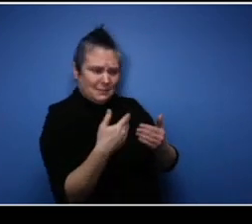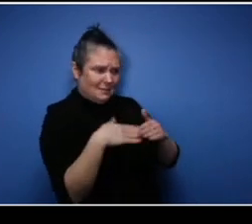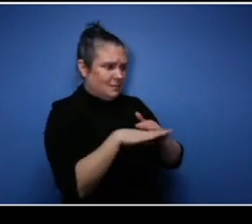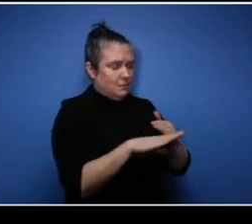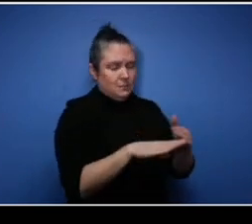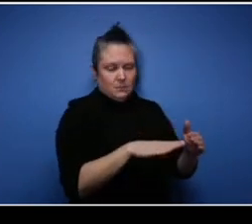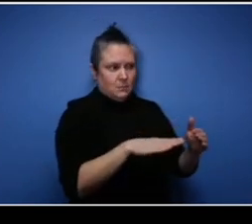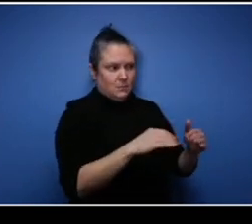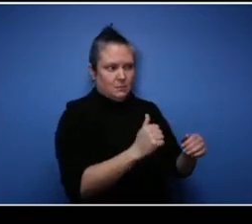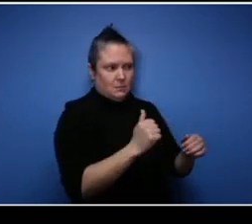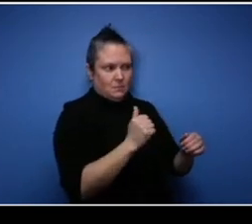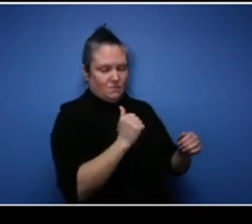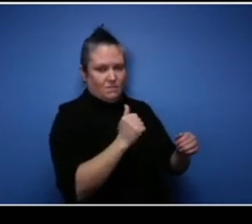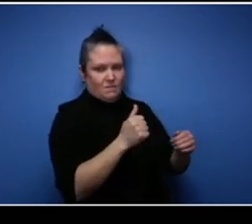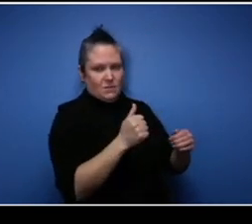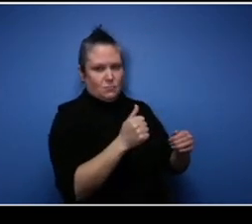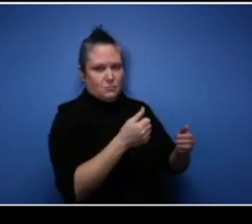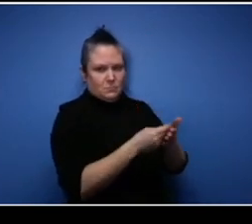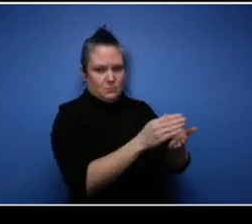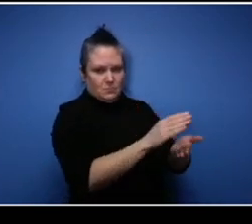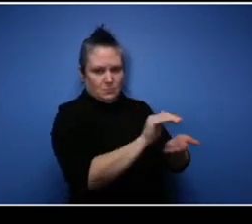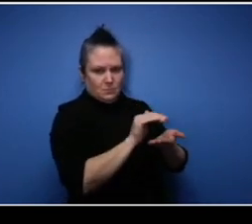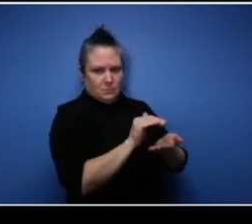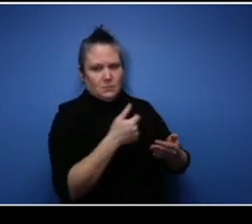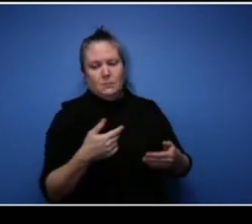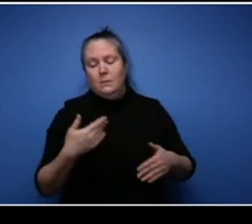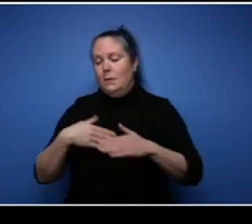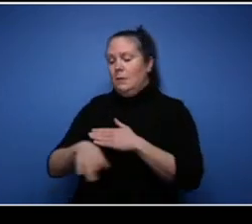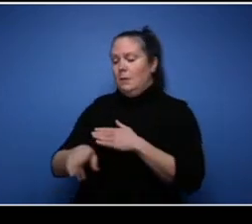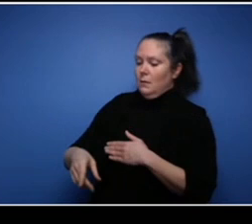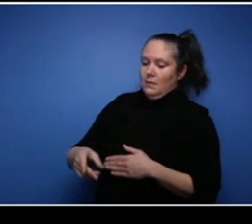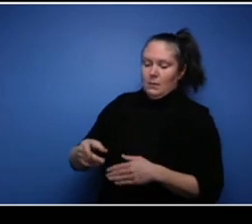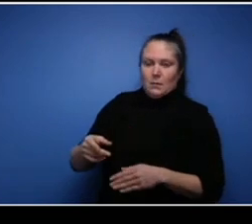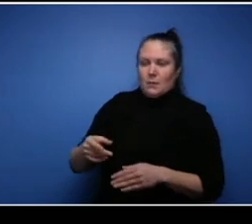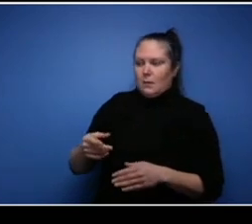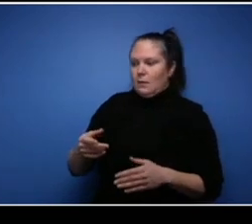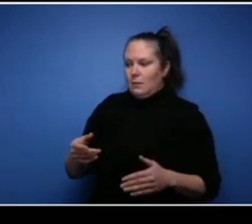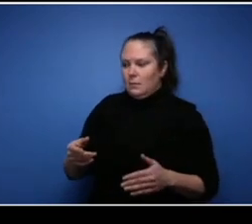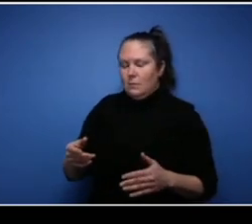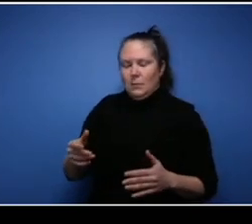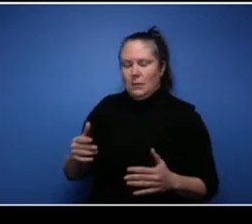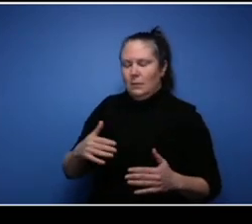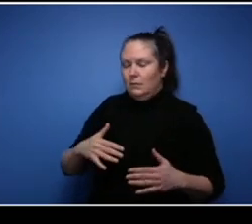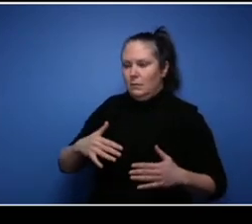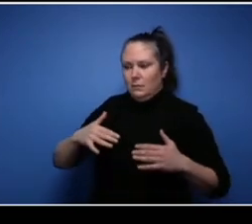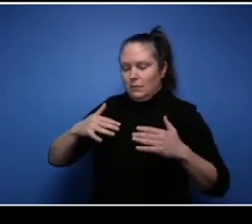there and I see people I don't know. Instant anxiety, here we go again, but sure enough